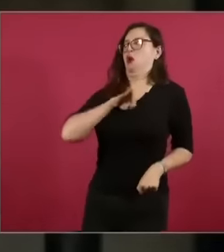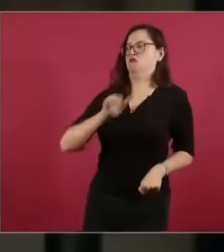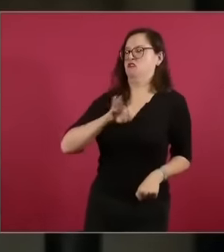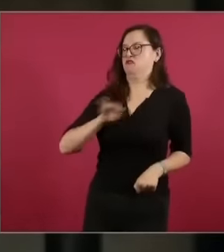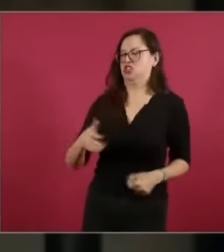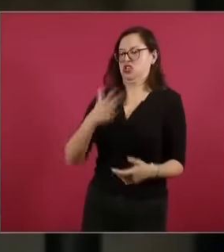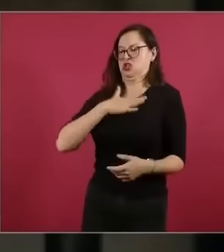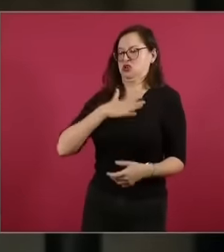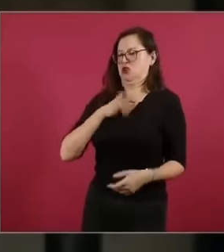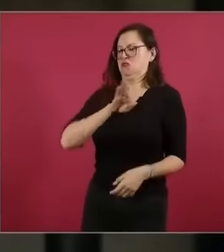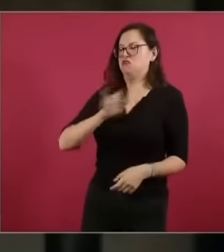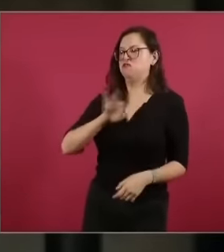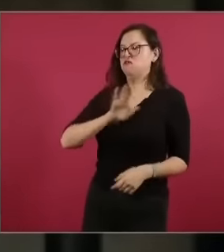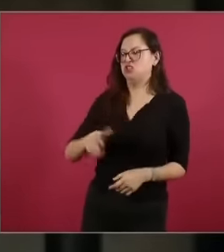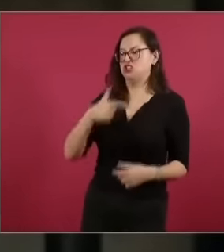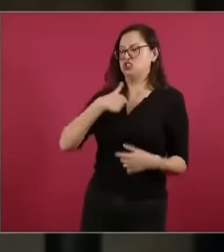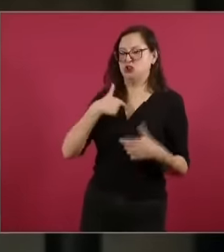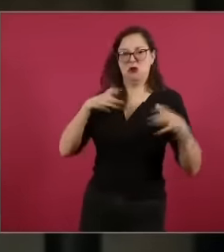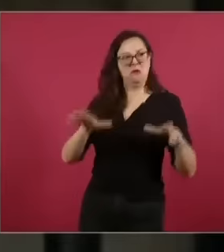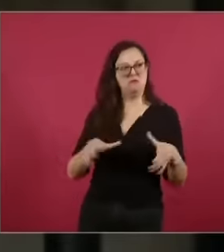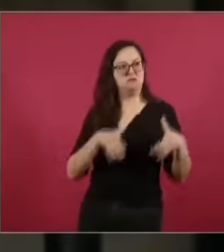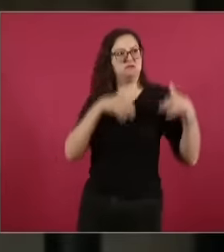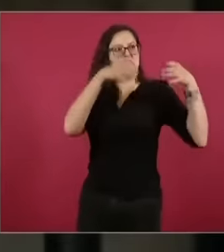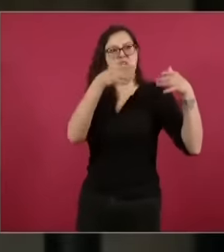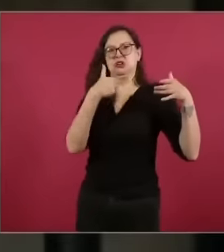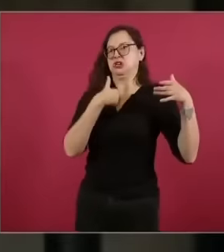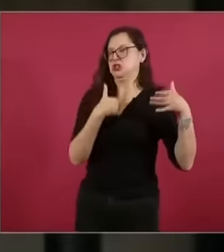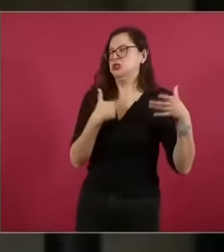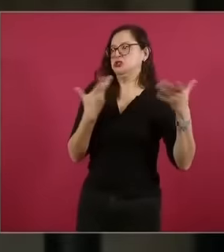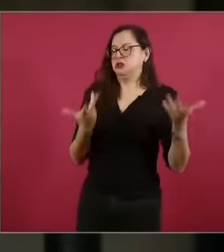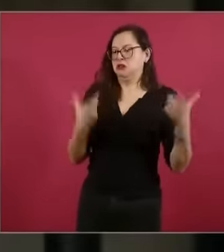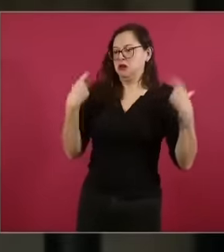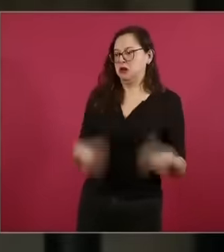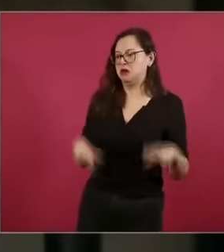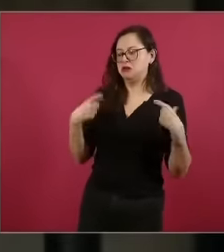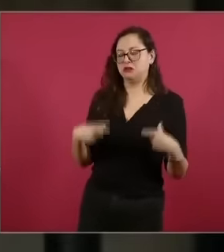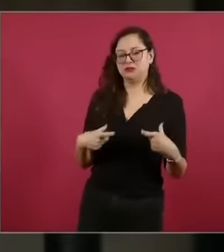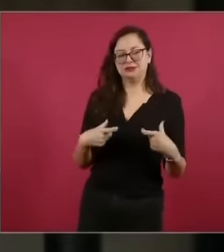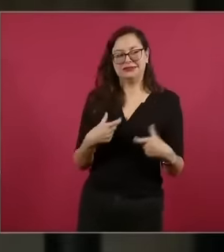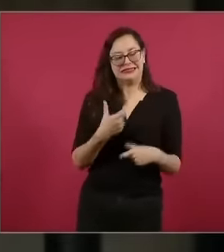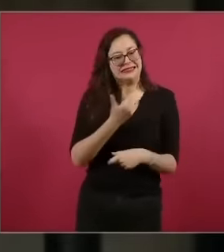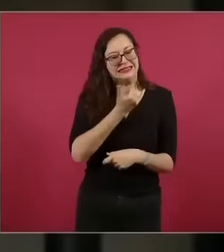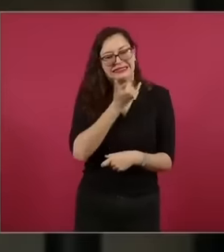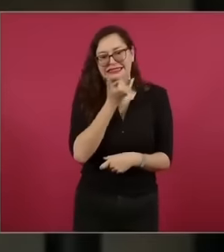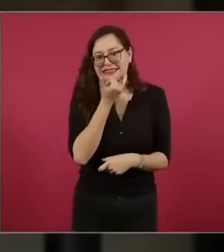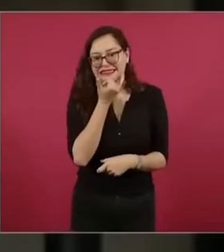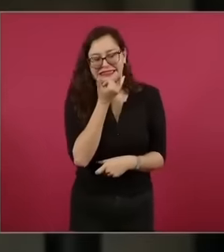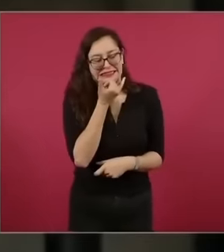privileged bourgeois fifis that you have. I have come to criticize not everyone but ill-gotten money